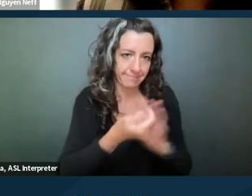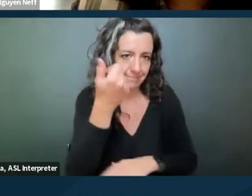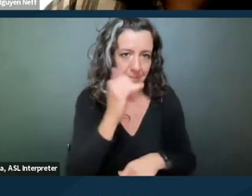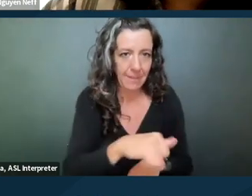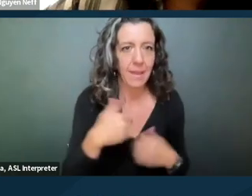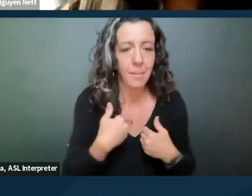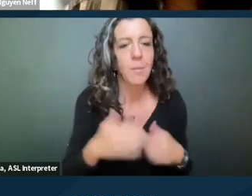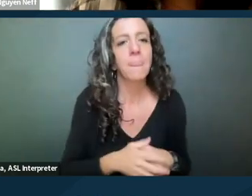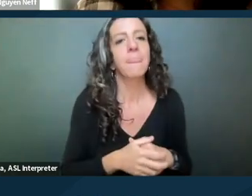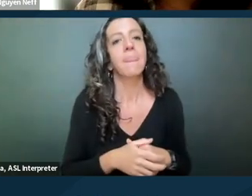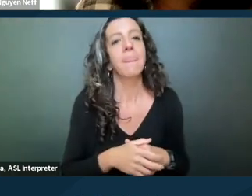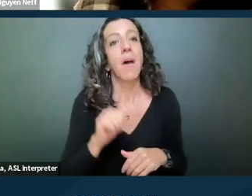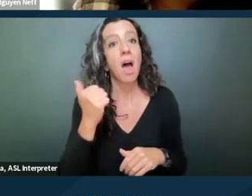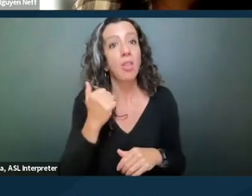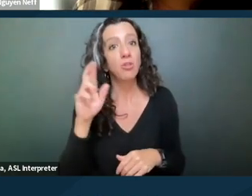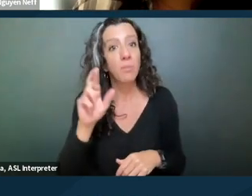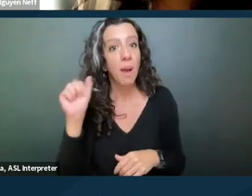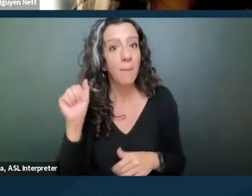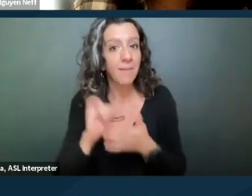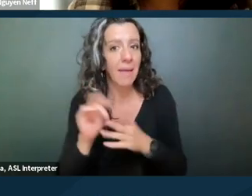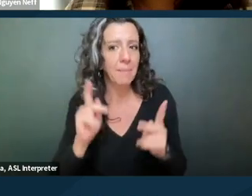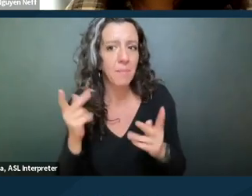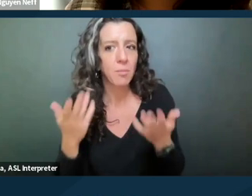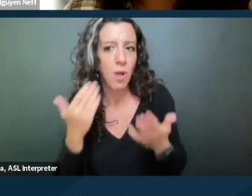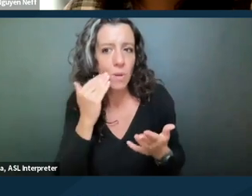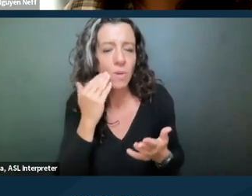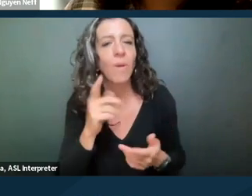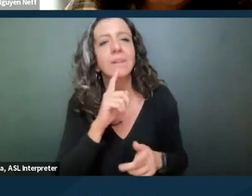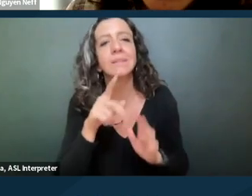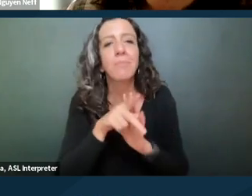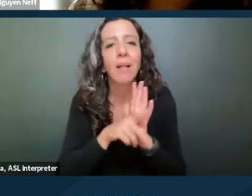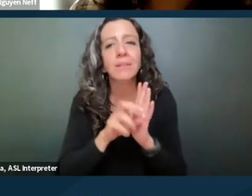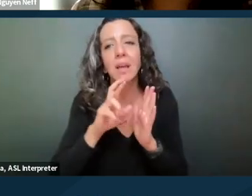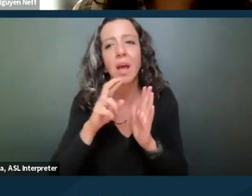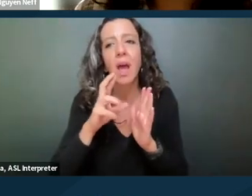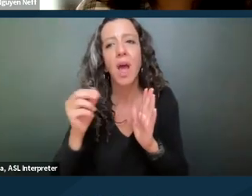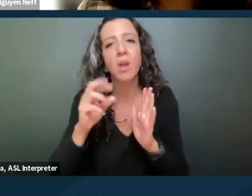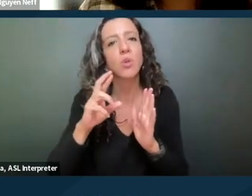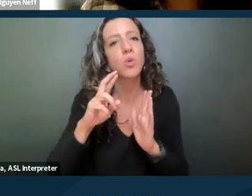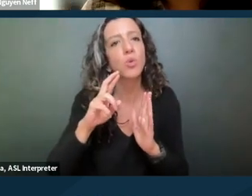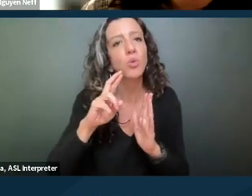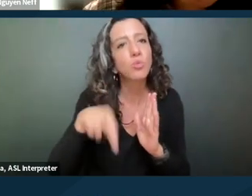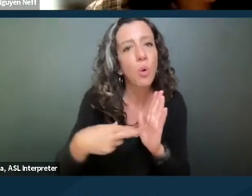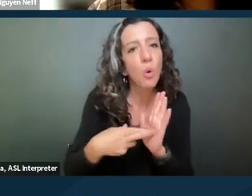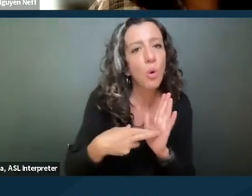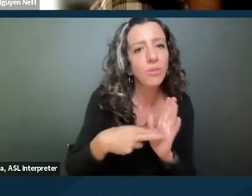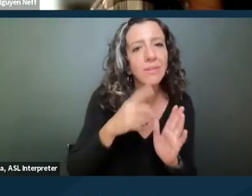that people are probably familiar with against the policies and rules. Something that would be in a lease is allowing animals,